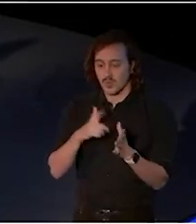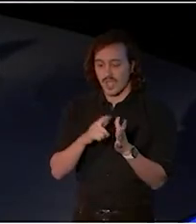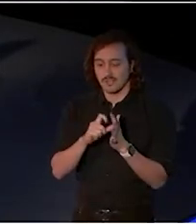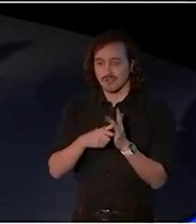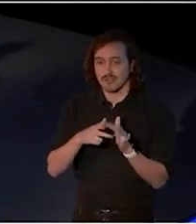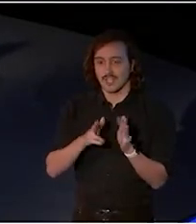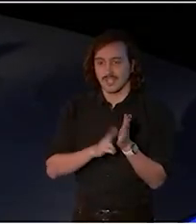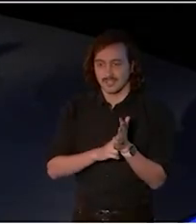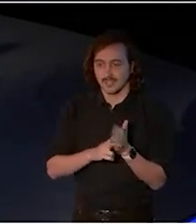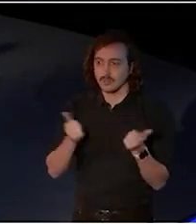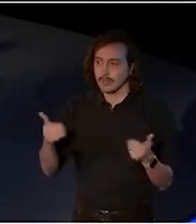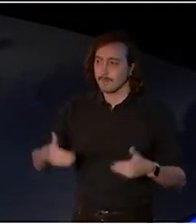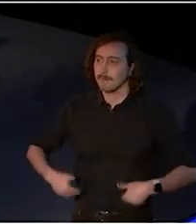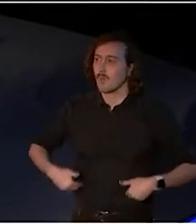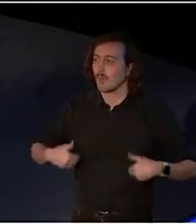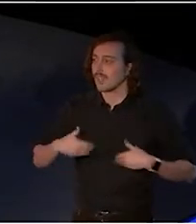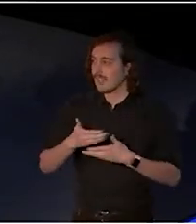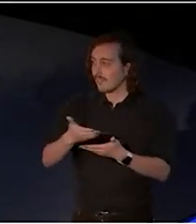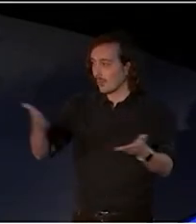Good morning, everyone.